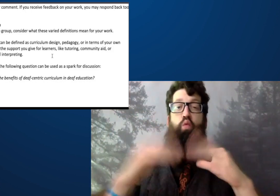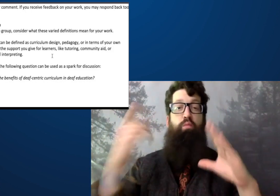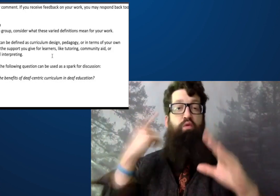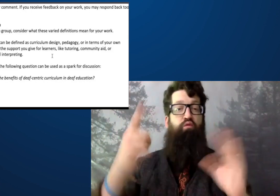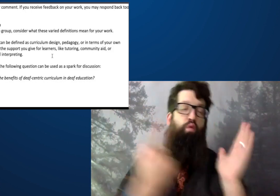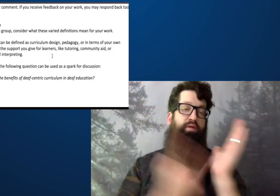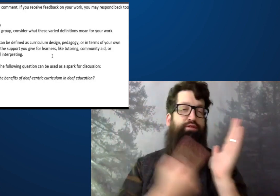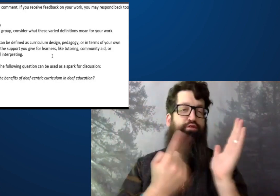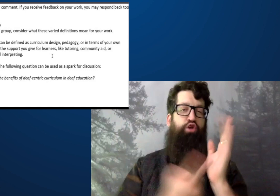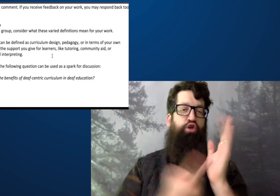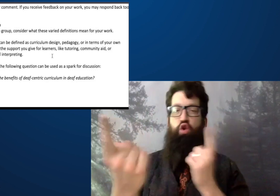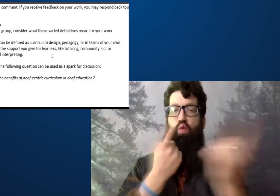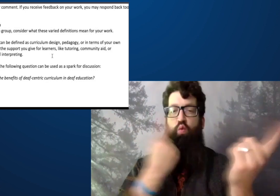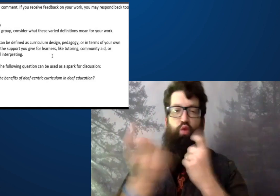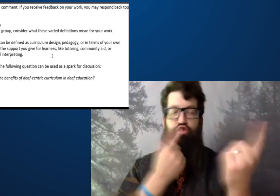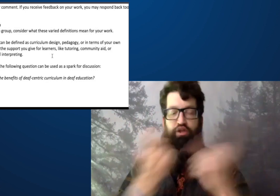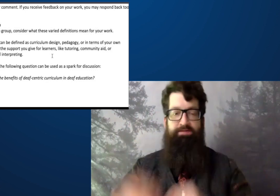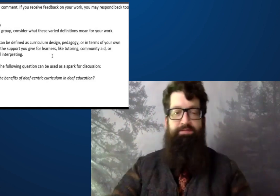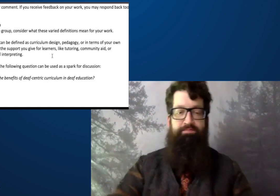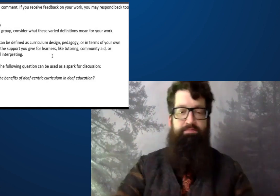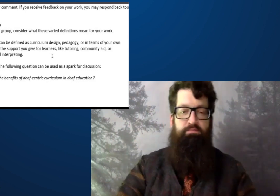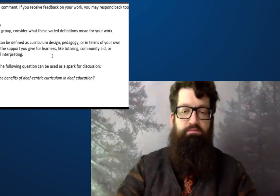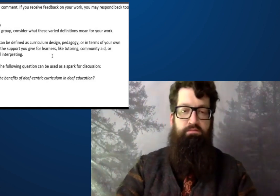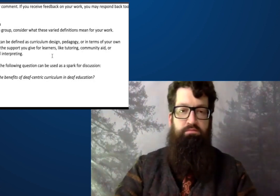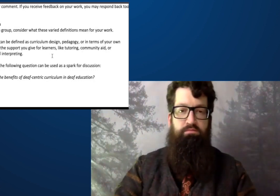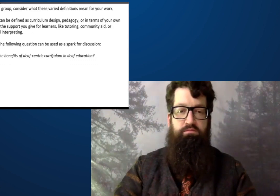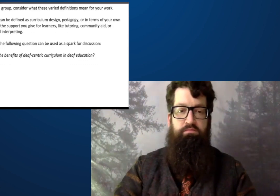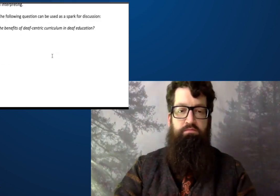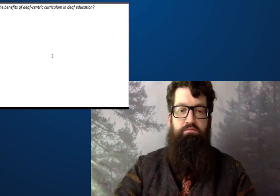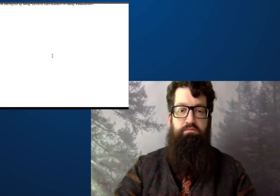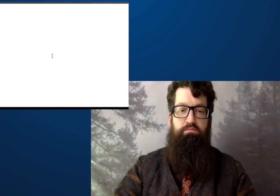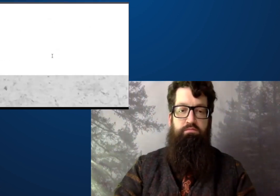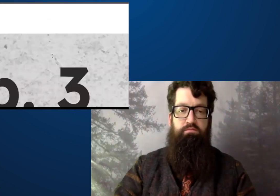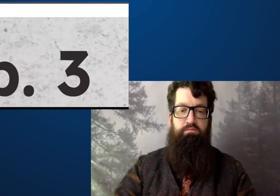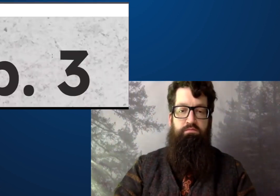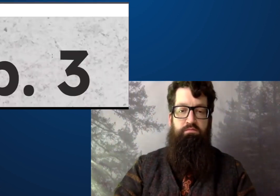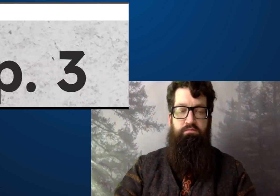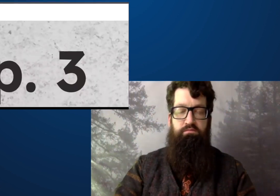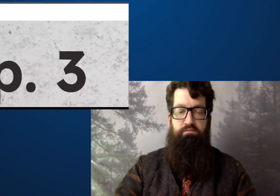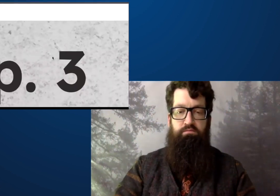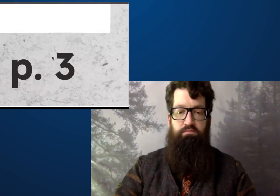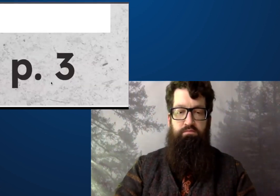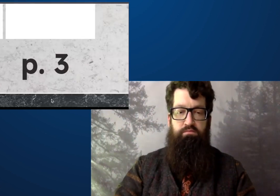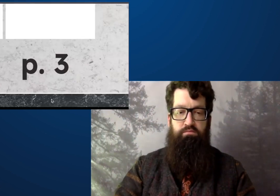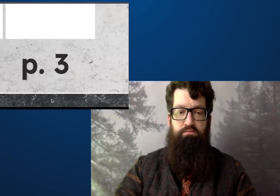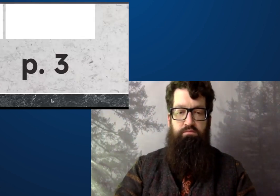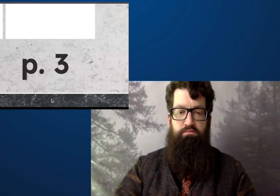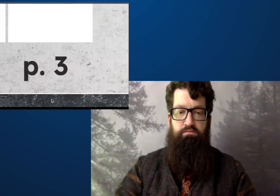It will be my last slide, and then we'll open it up for Q and A